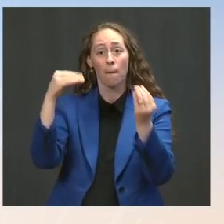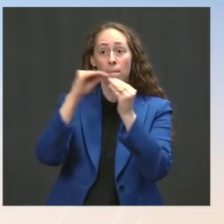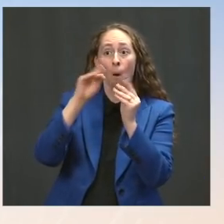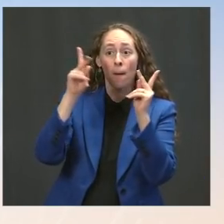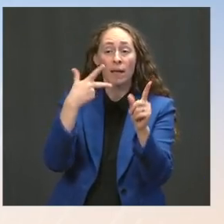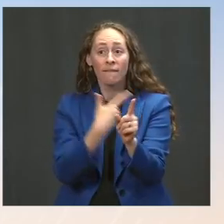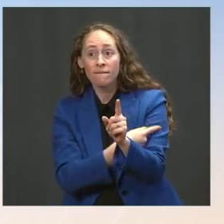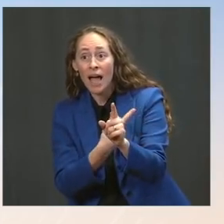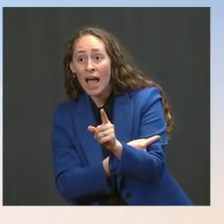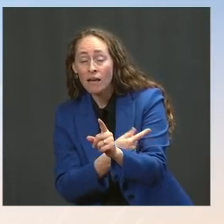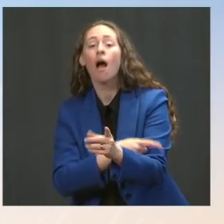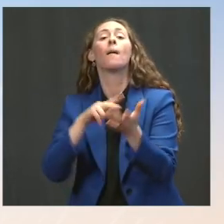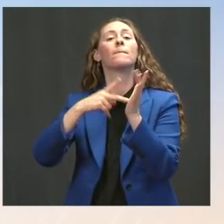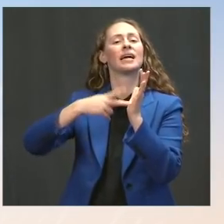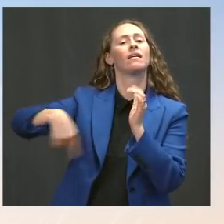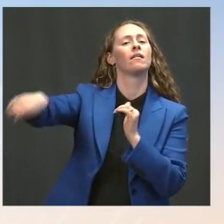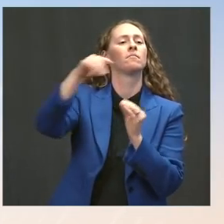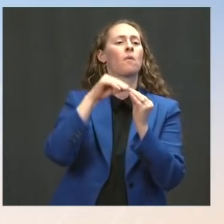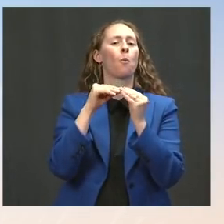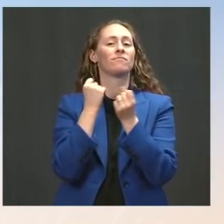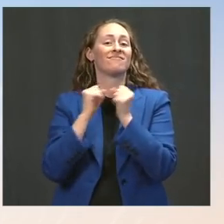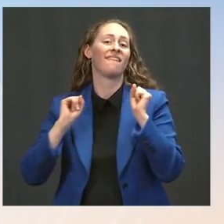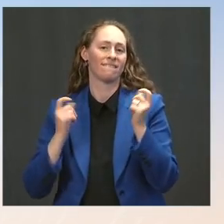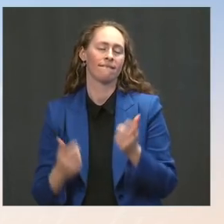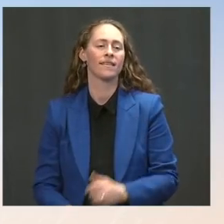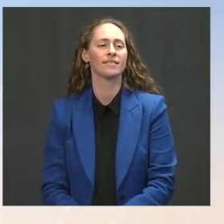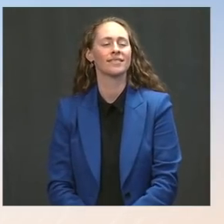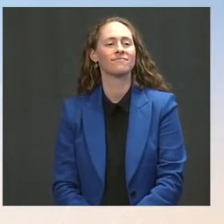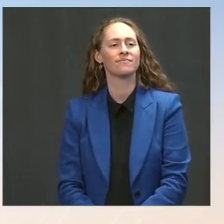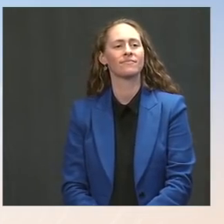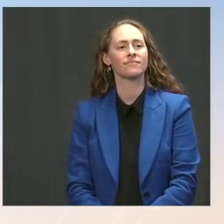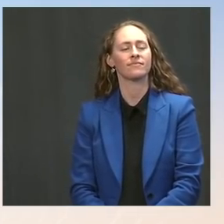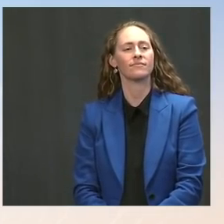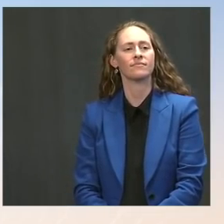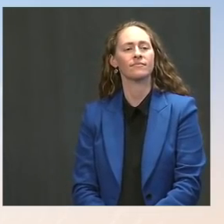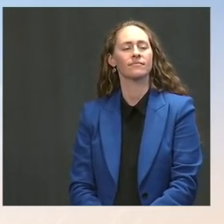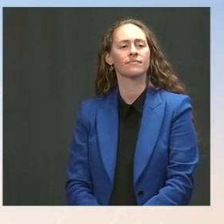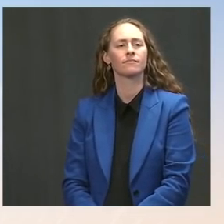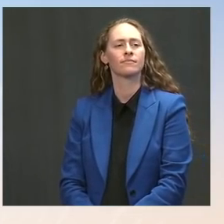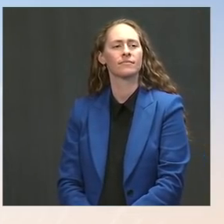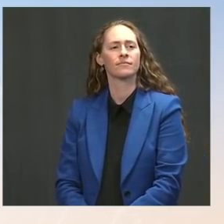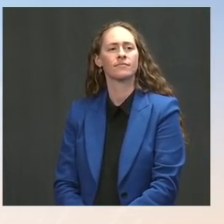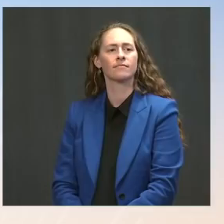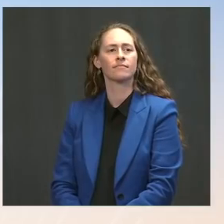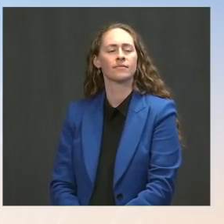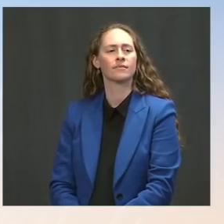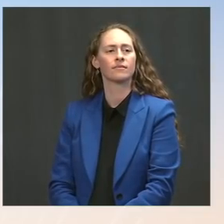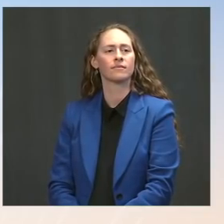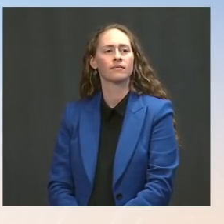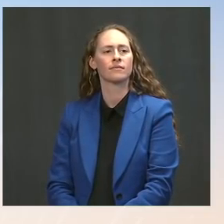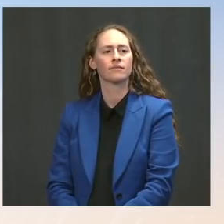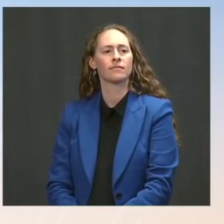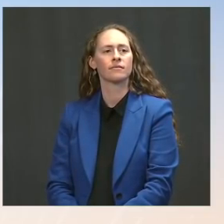Do you expect that for air travelers domestically in the United States who've been required to wear a mask by FAA regulation for a long time --